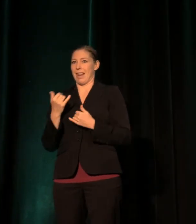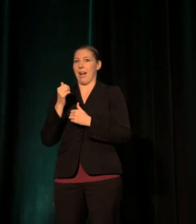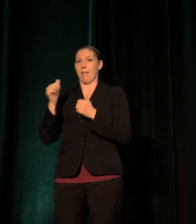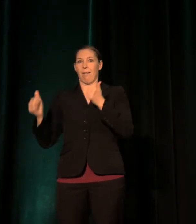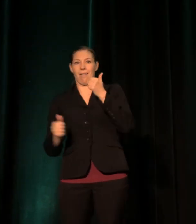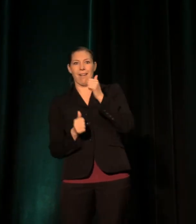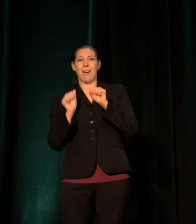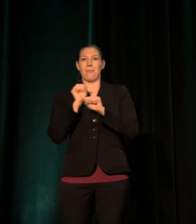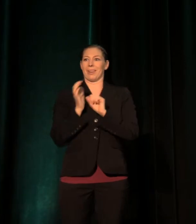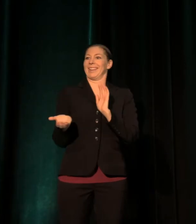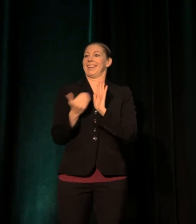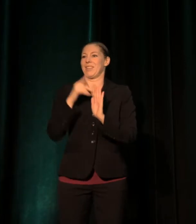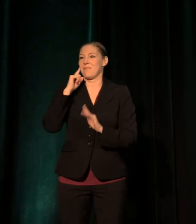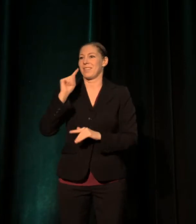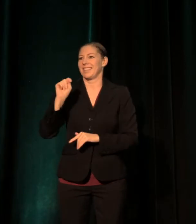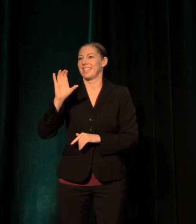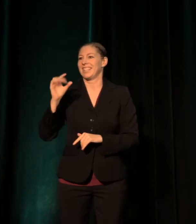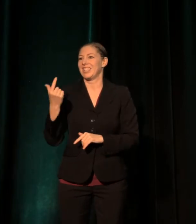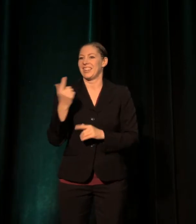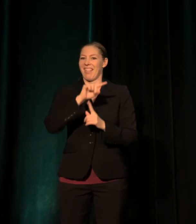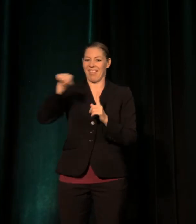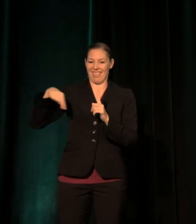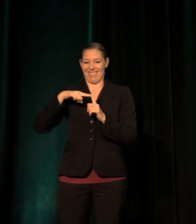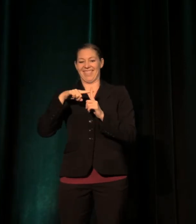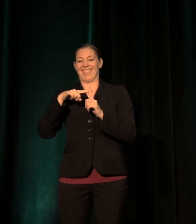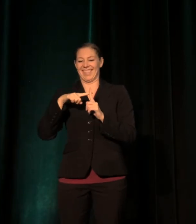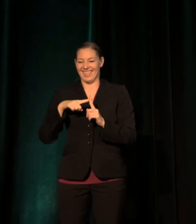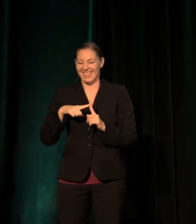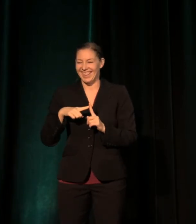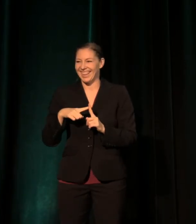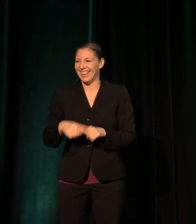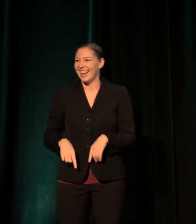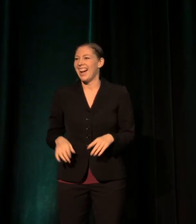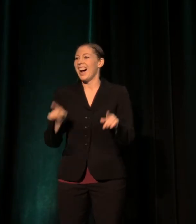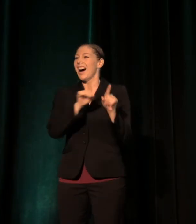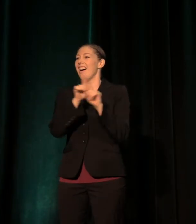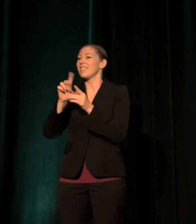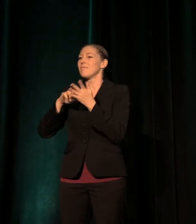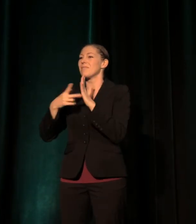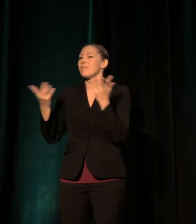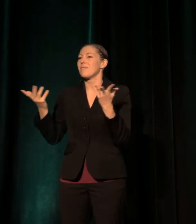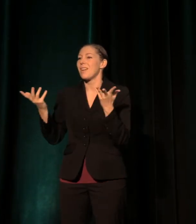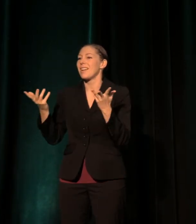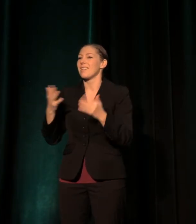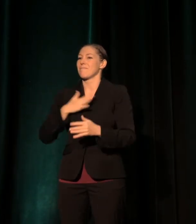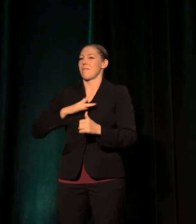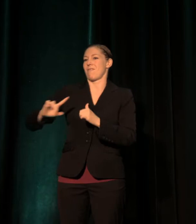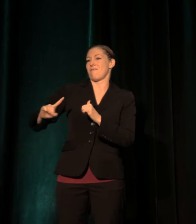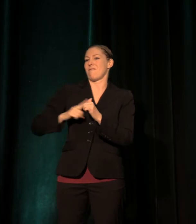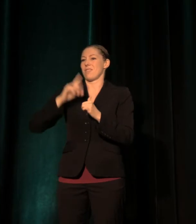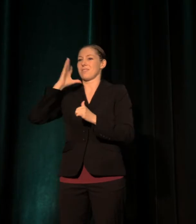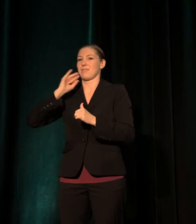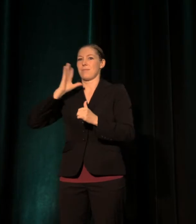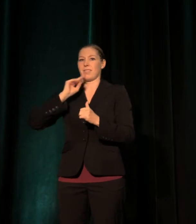So, full circle. And it also means, it's my first time to address a conference audience